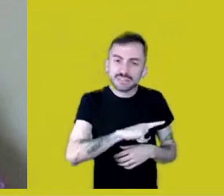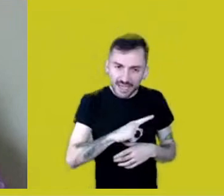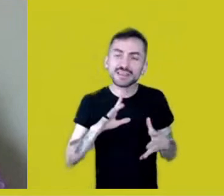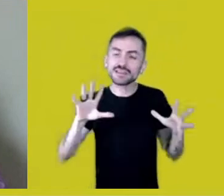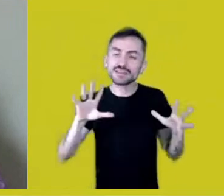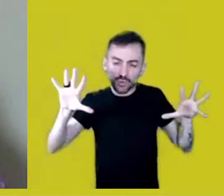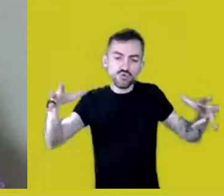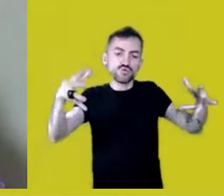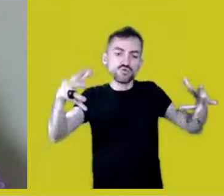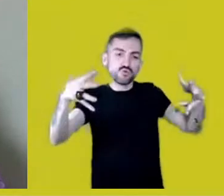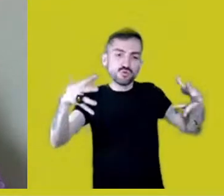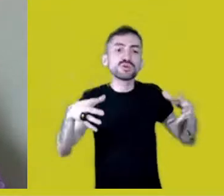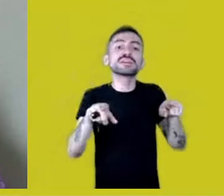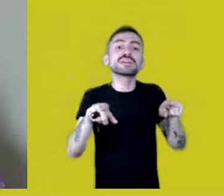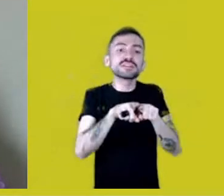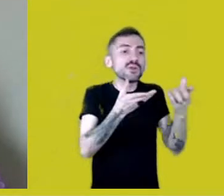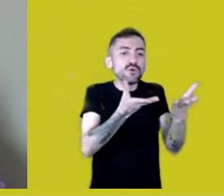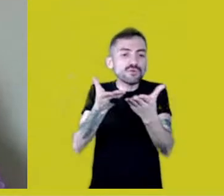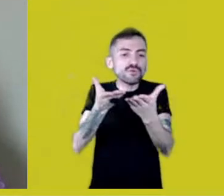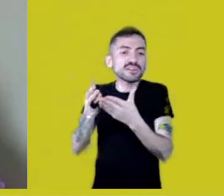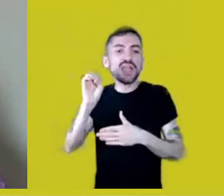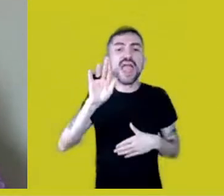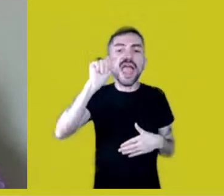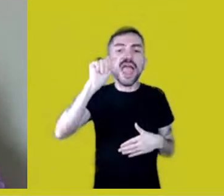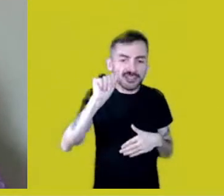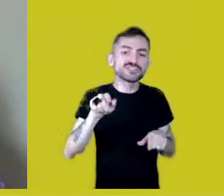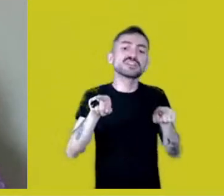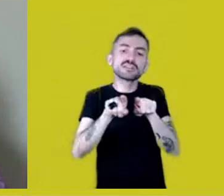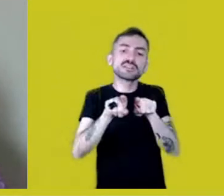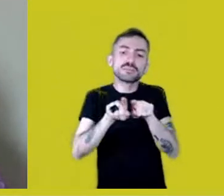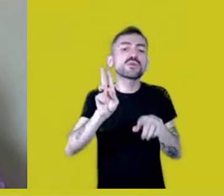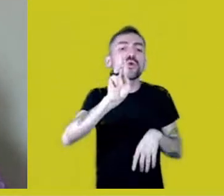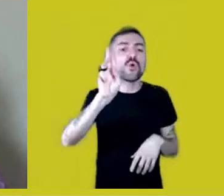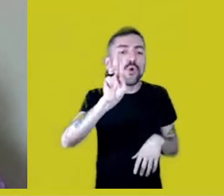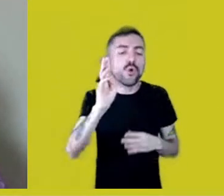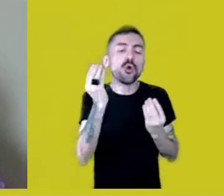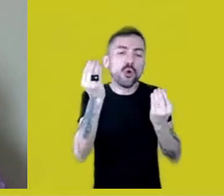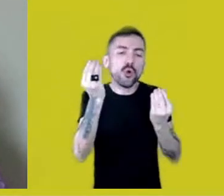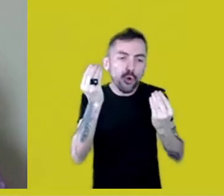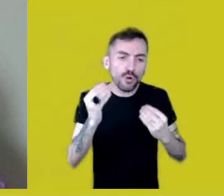within these actions, how should we call them, how can we make